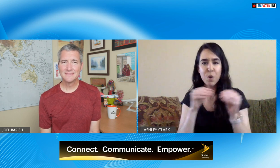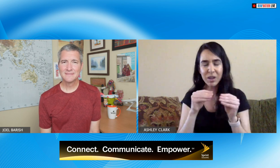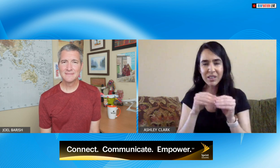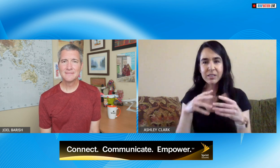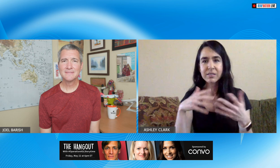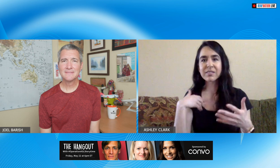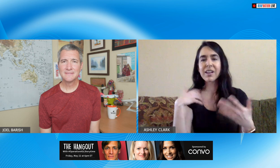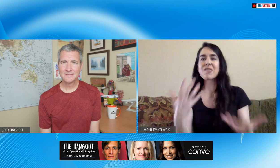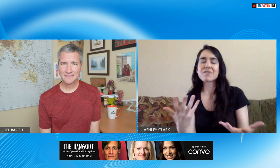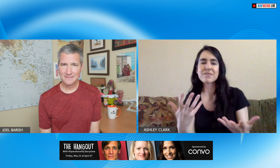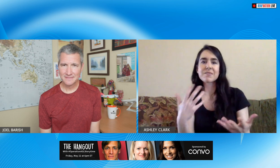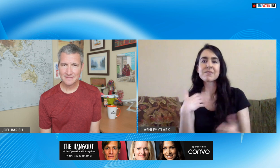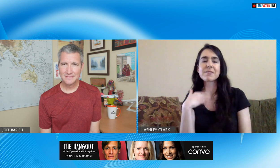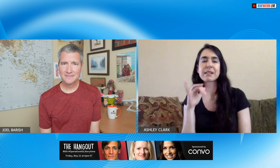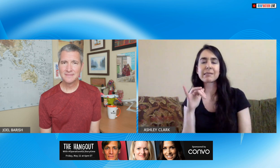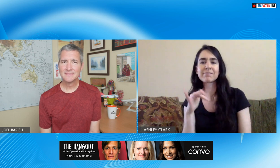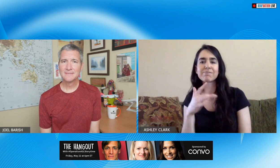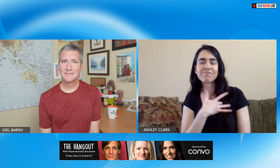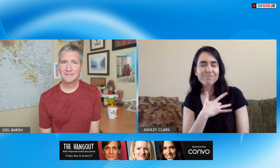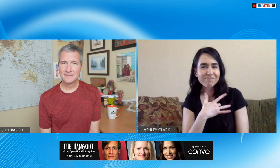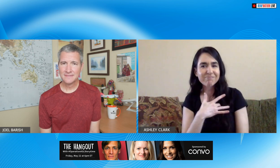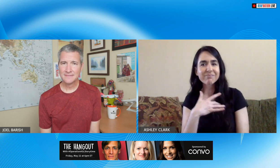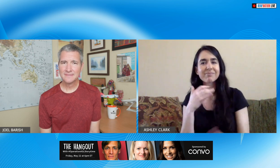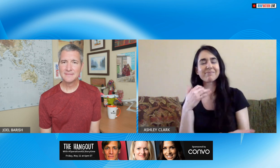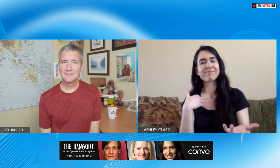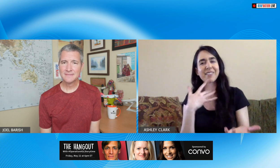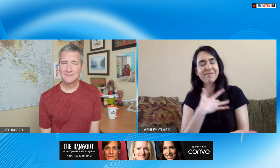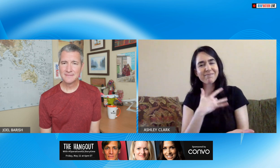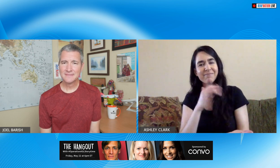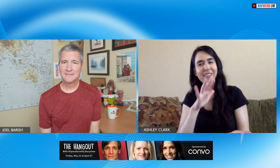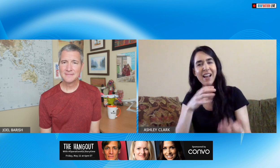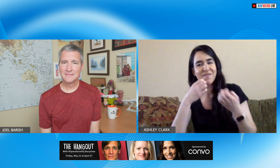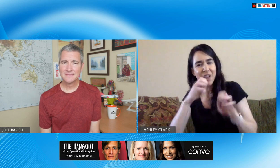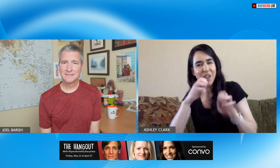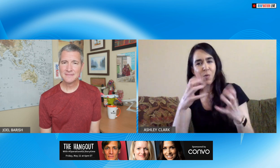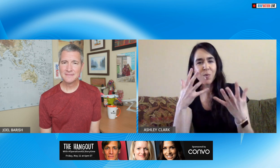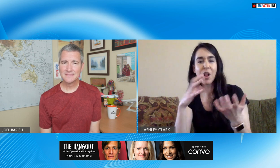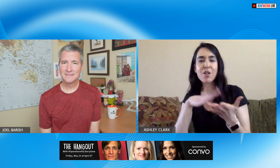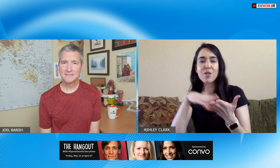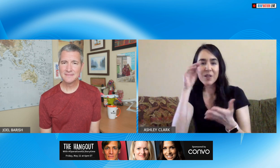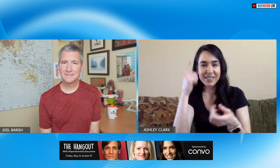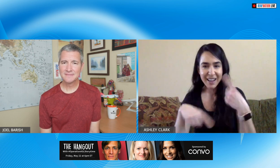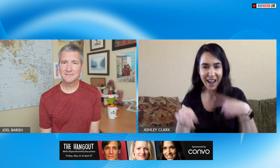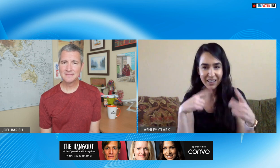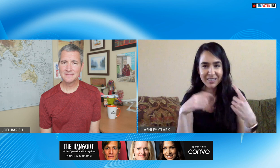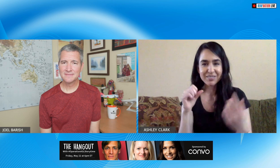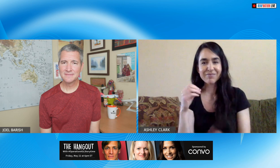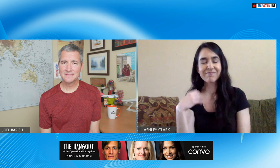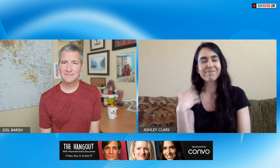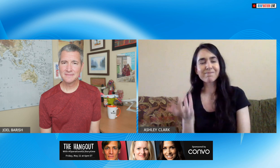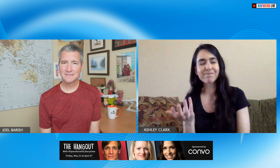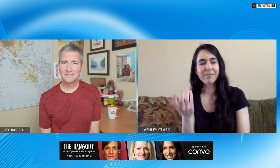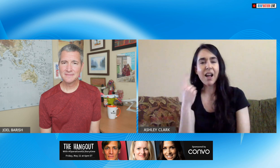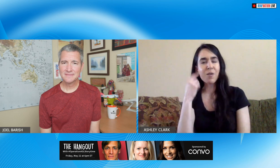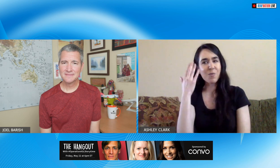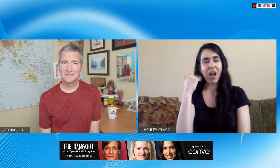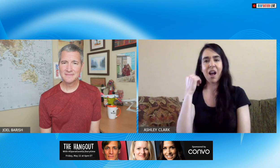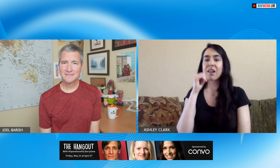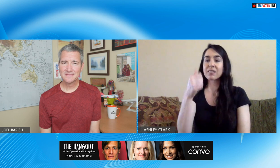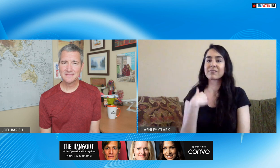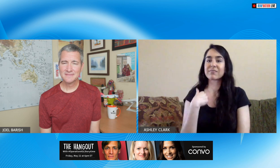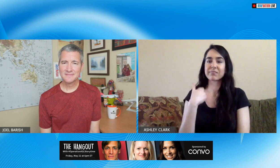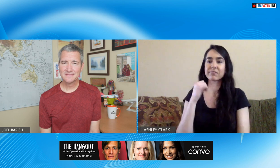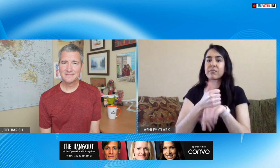was answering so that really got to me and I decided you know I really